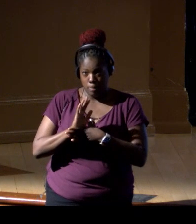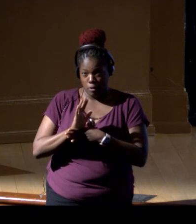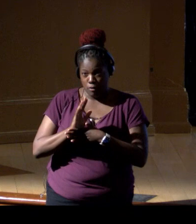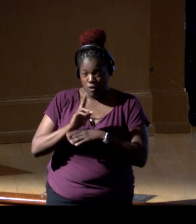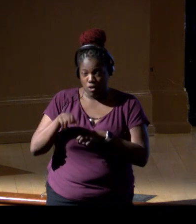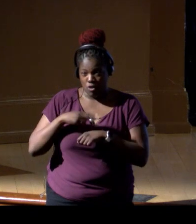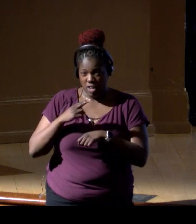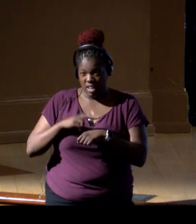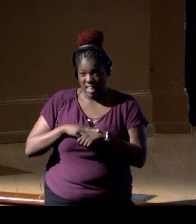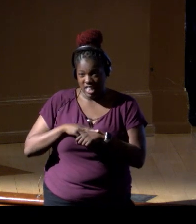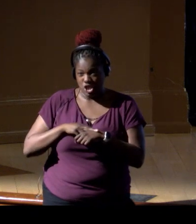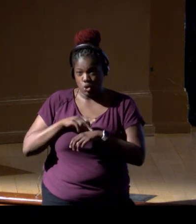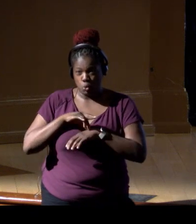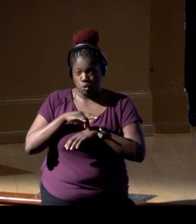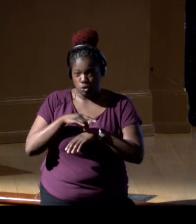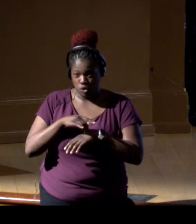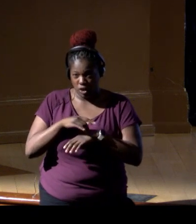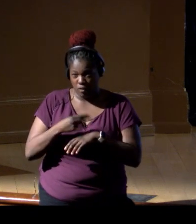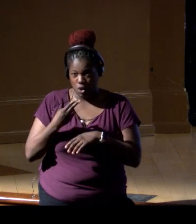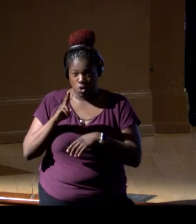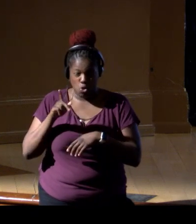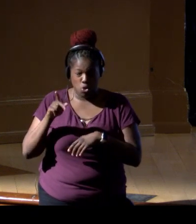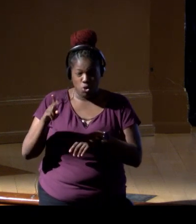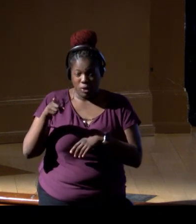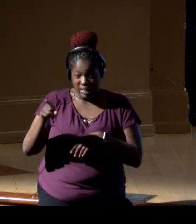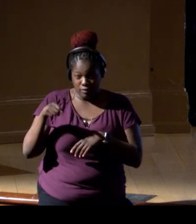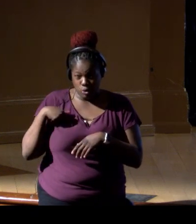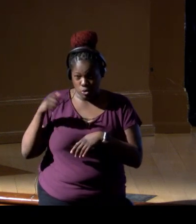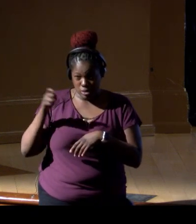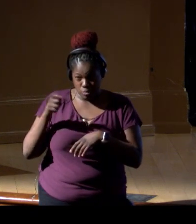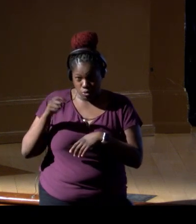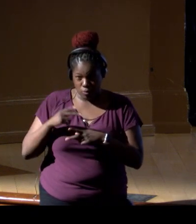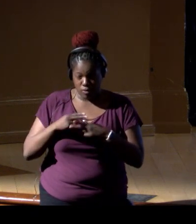and on Hulu, if you are subscribed to Disney, or Hulu, it's called "Super Reefs."